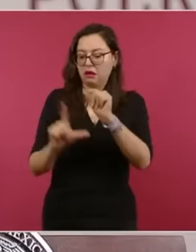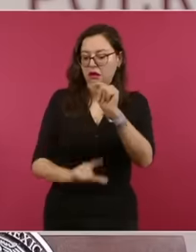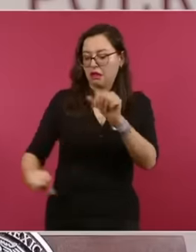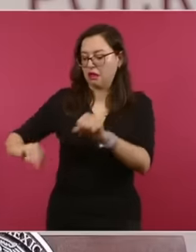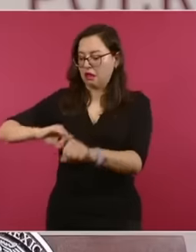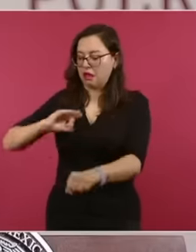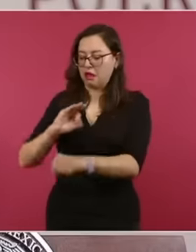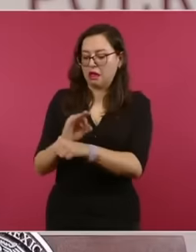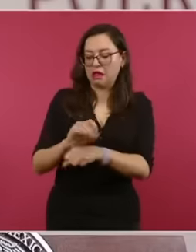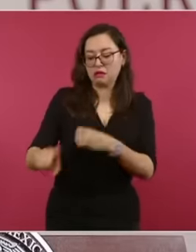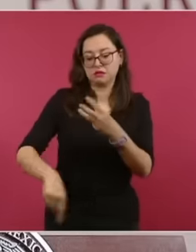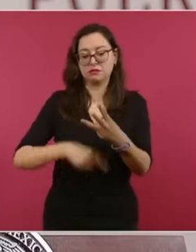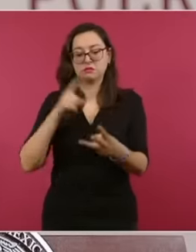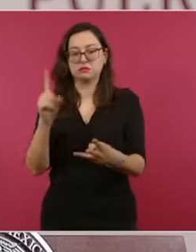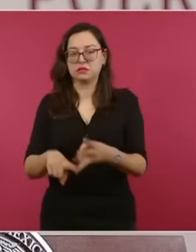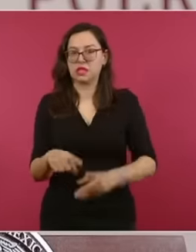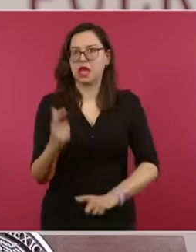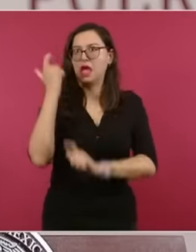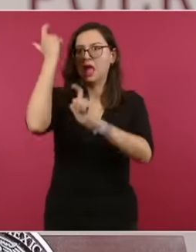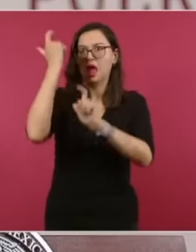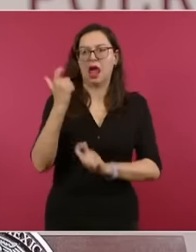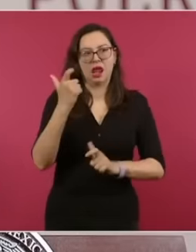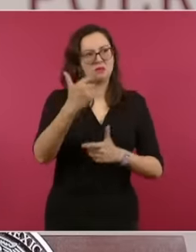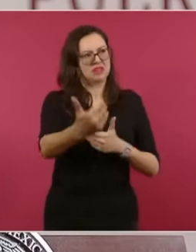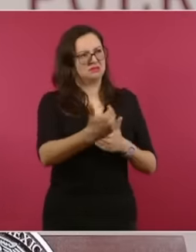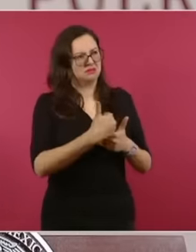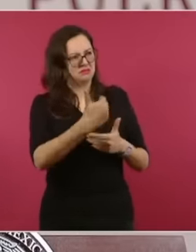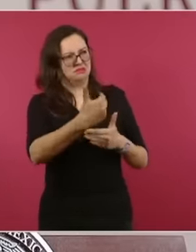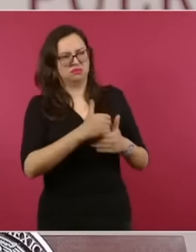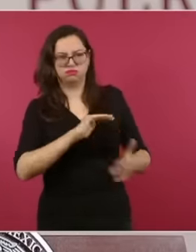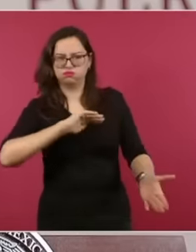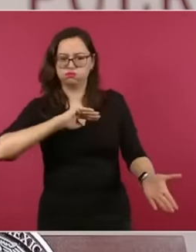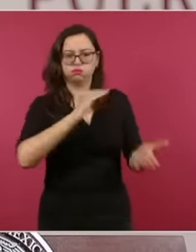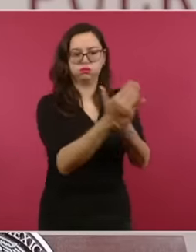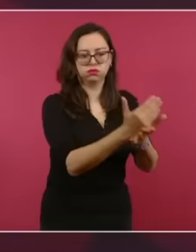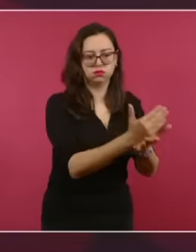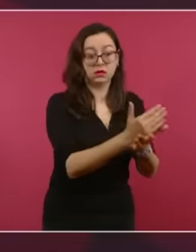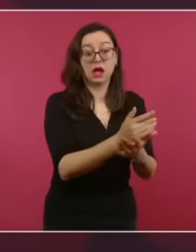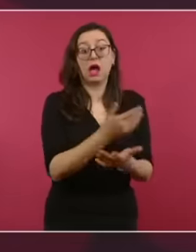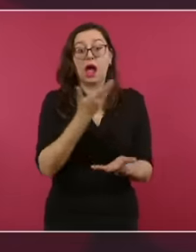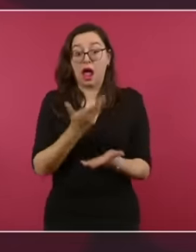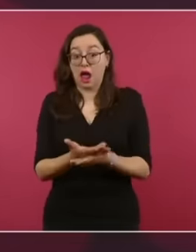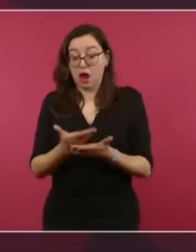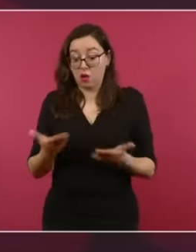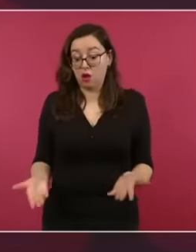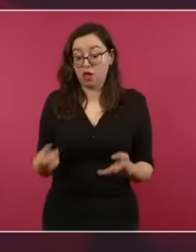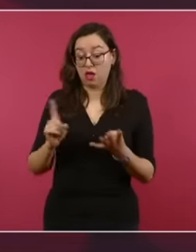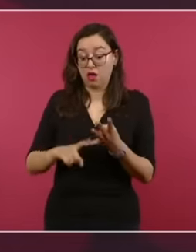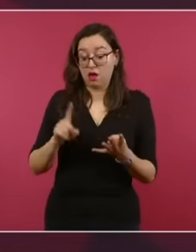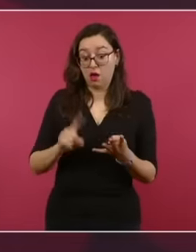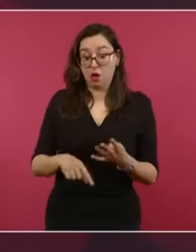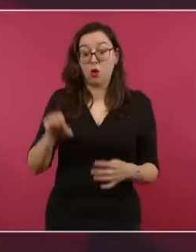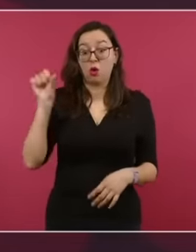term is a request to initiate Procedures that there is no doubt for those people who